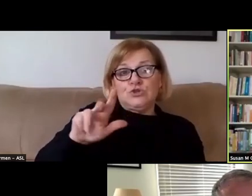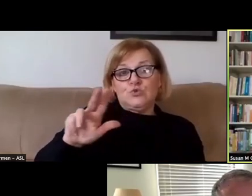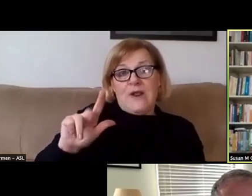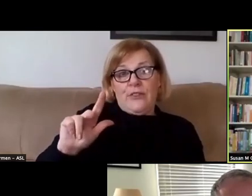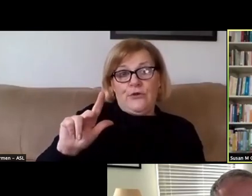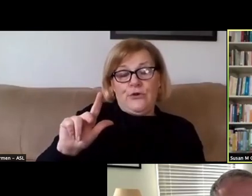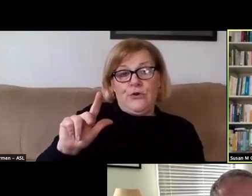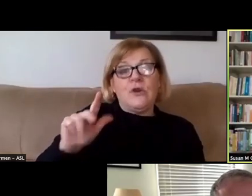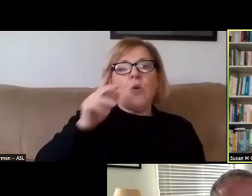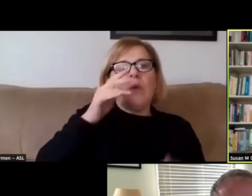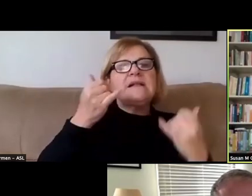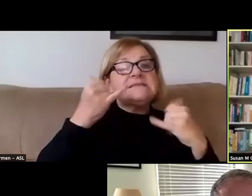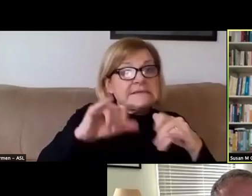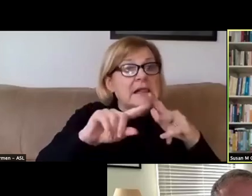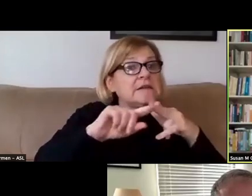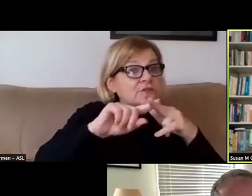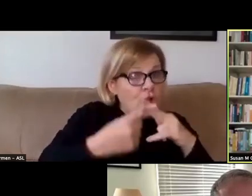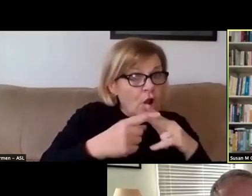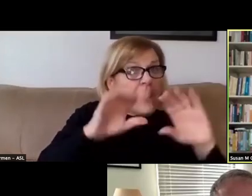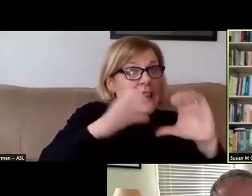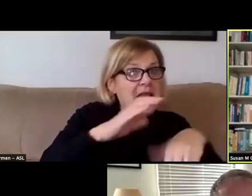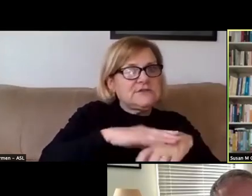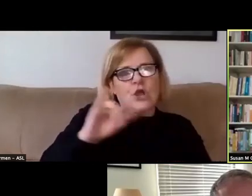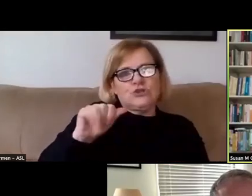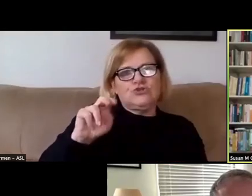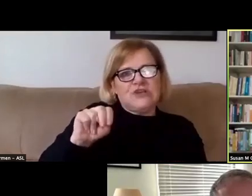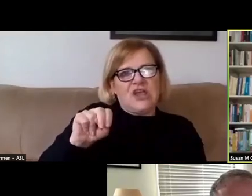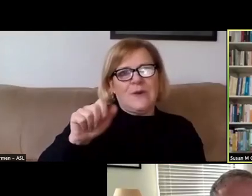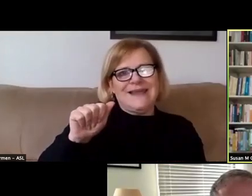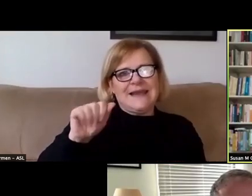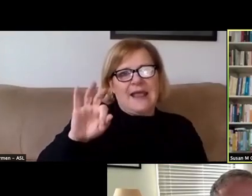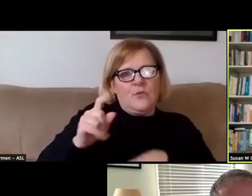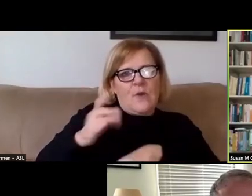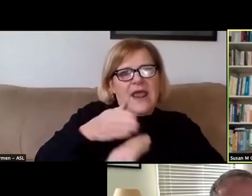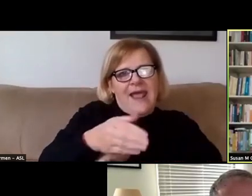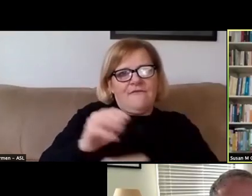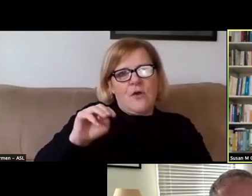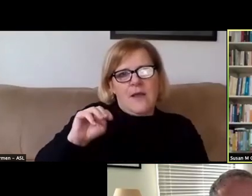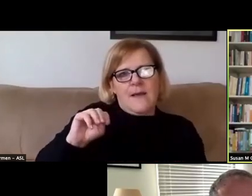We'll still start classes on January 19th right after Martin Luther King Jr. Day,